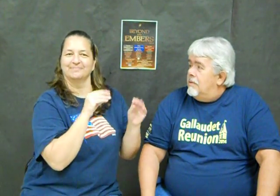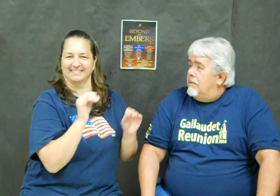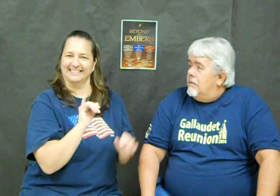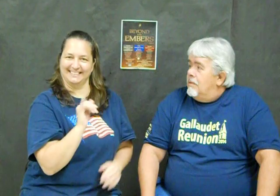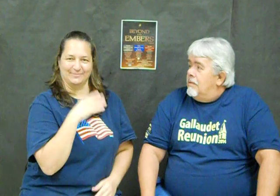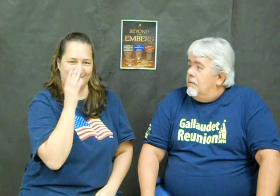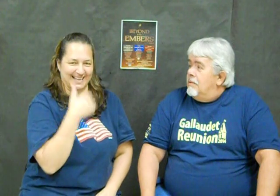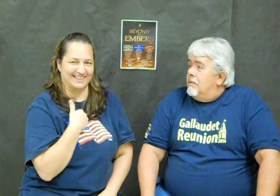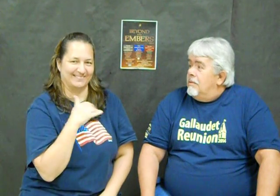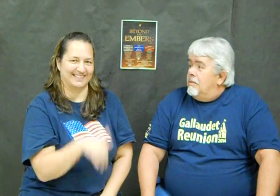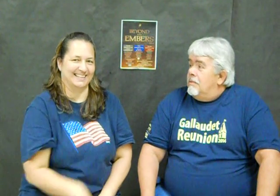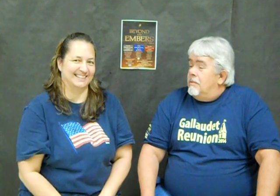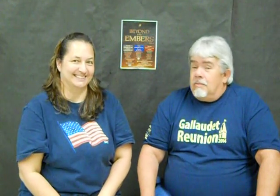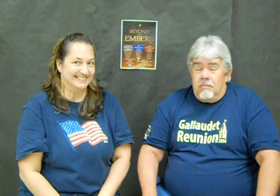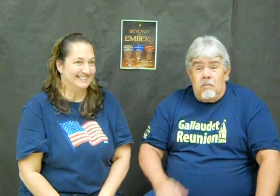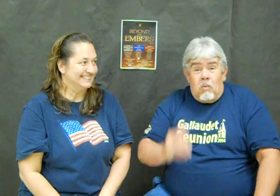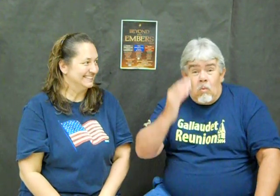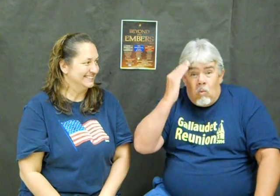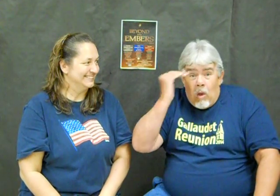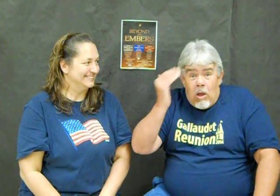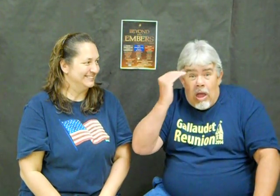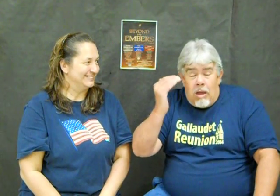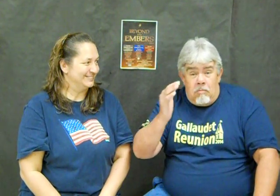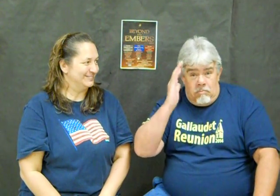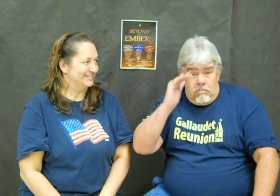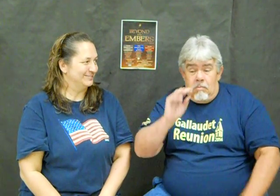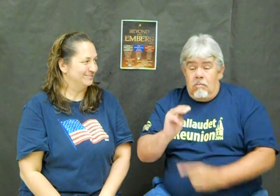Similar to how you see the movie stars do. We will have that.